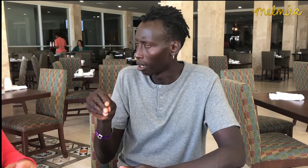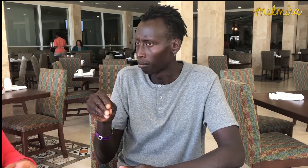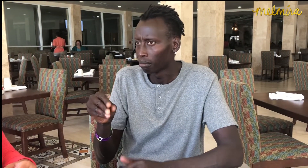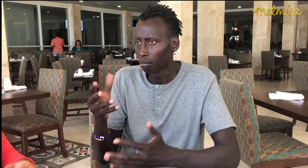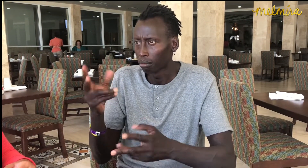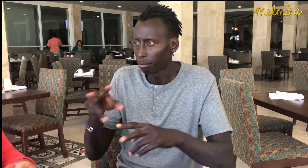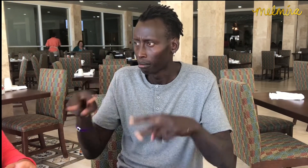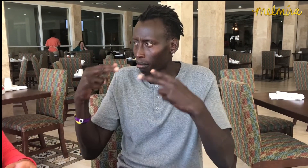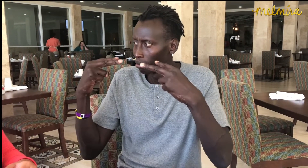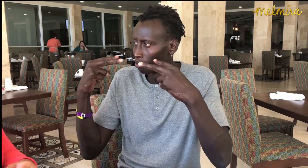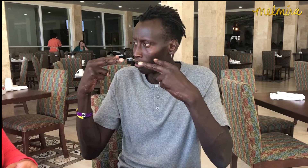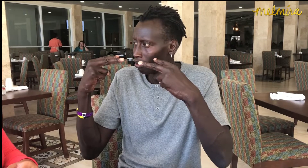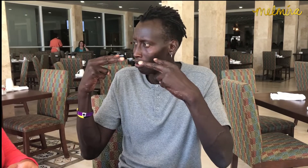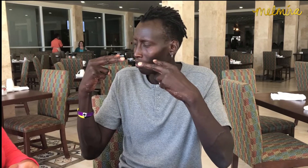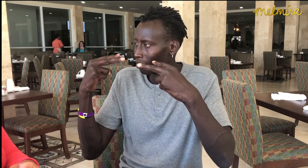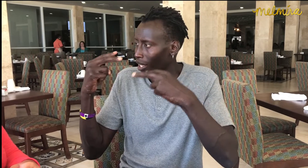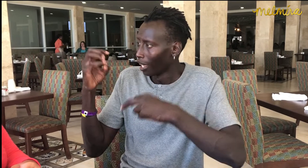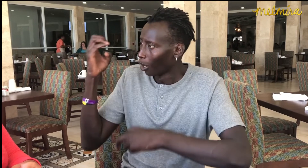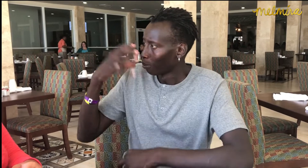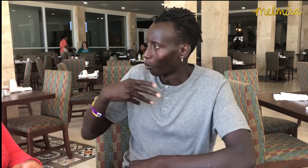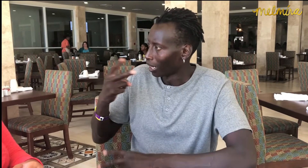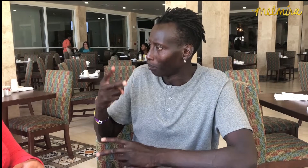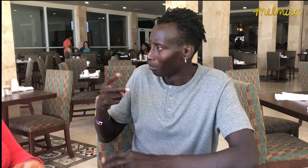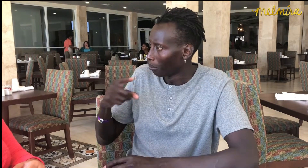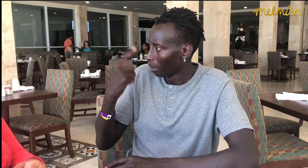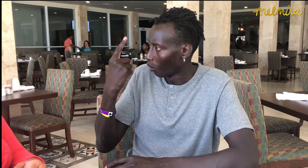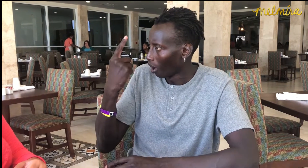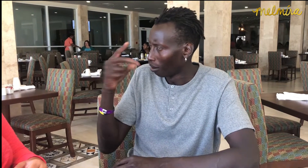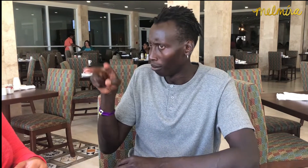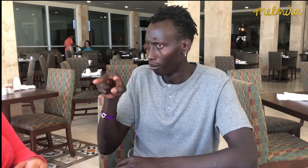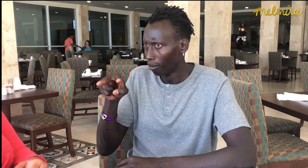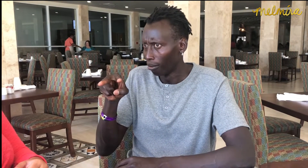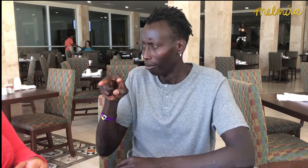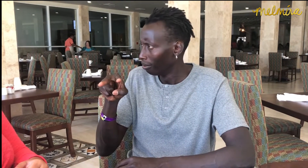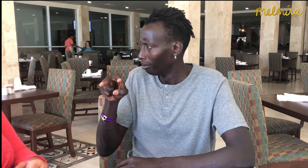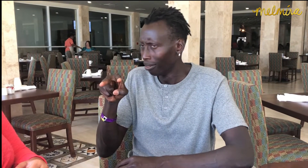Everyone, the white Europeans, would look at me funny.